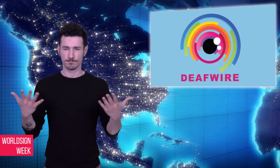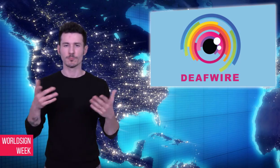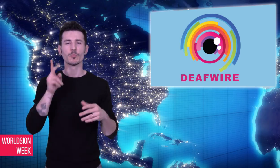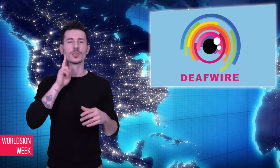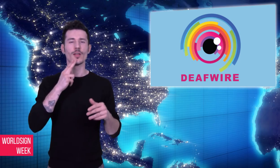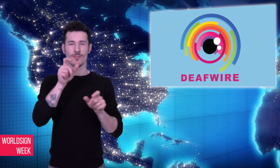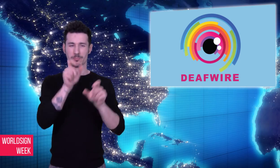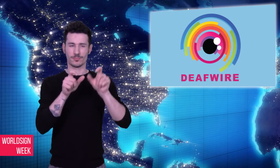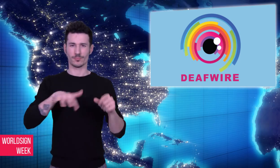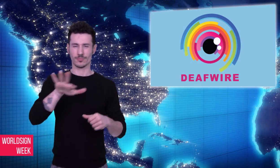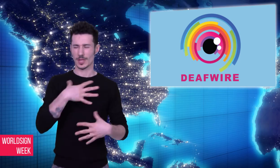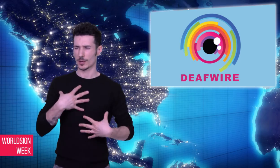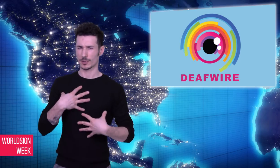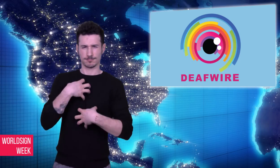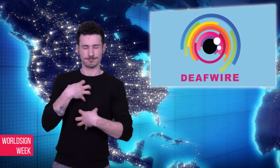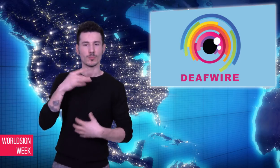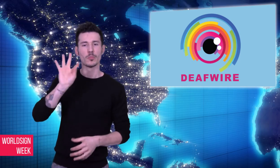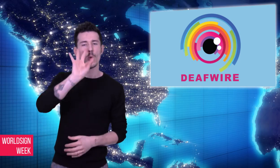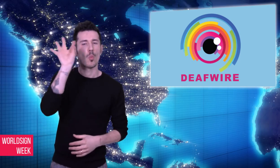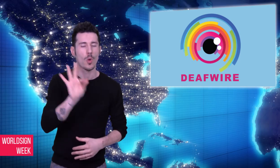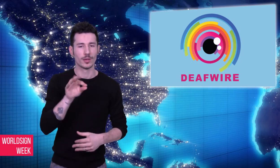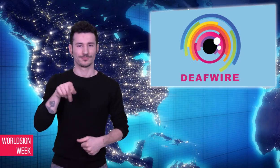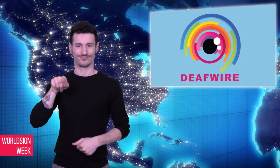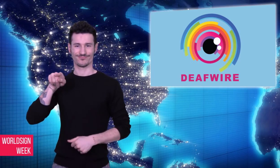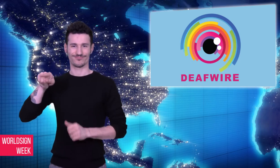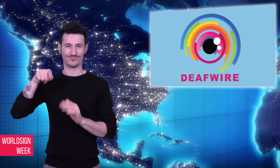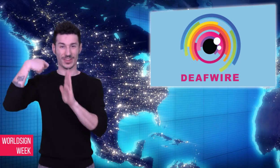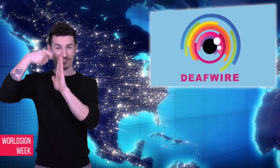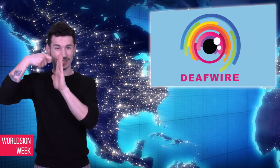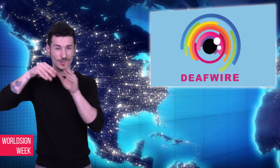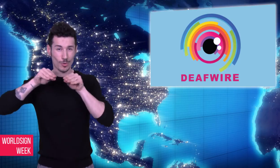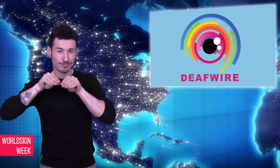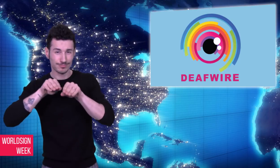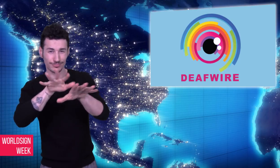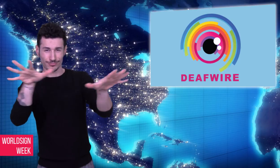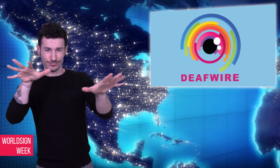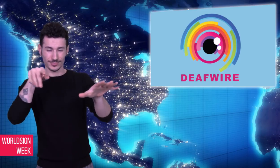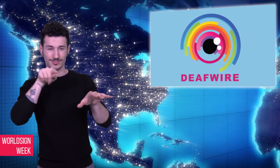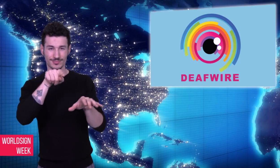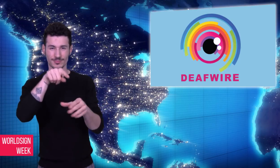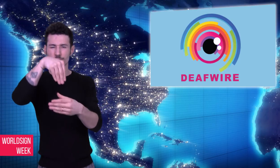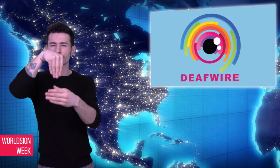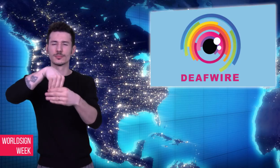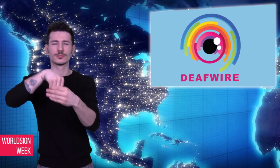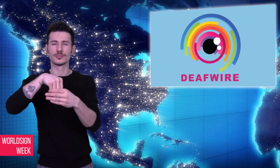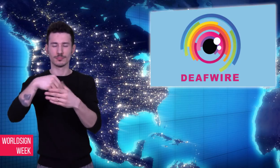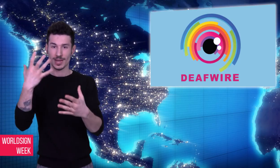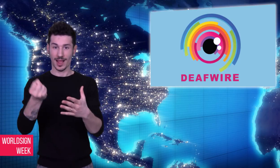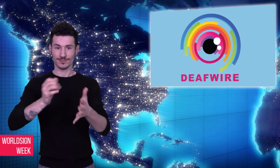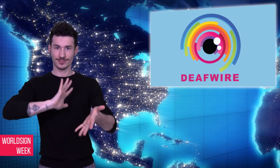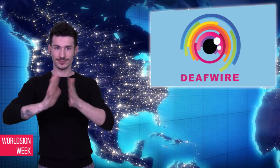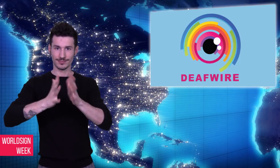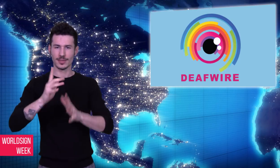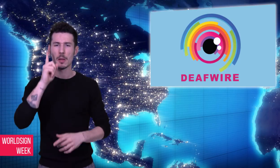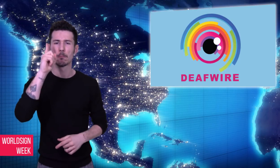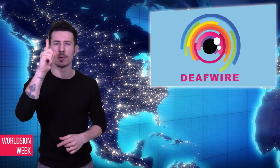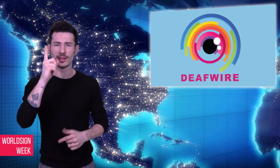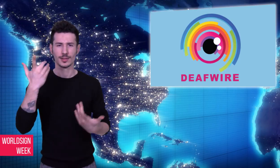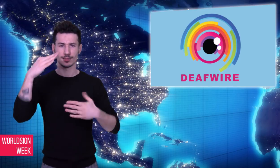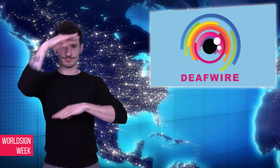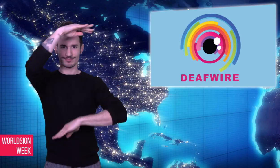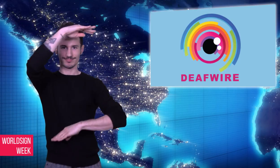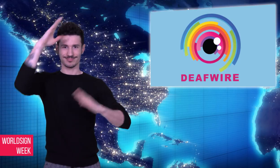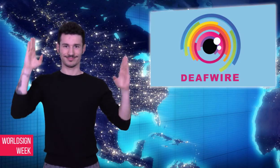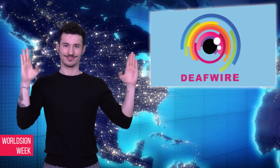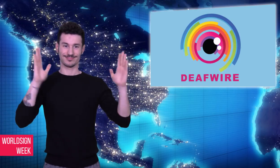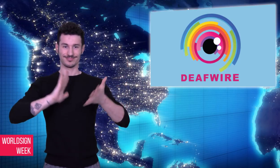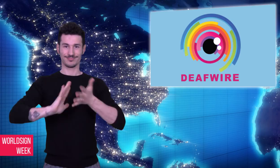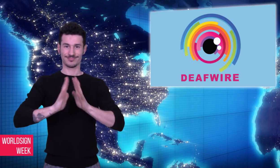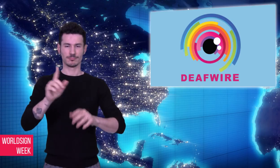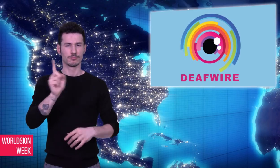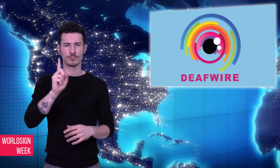However in the video, the signer’s